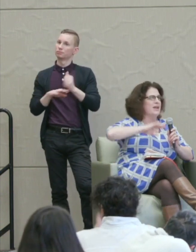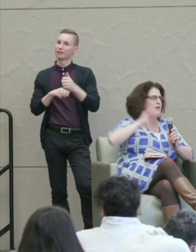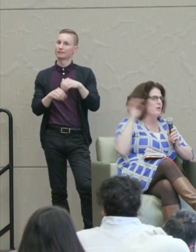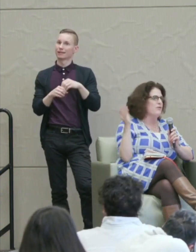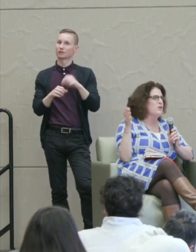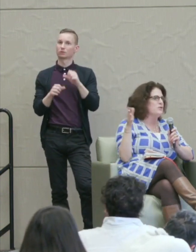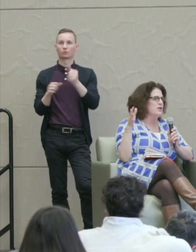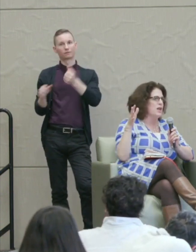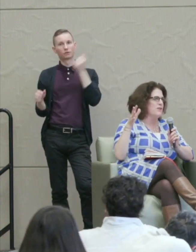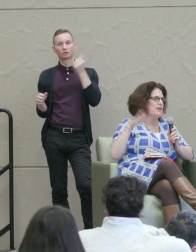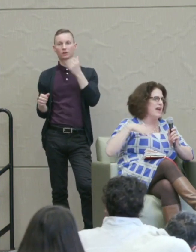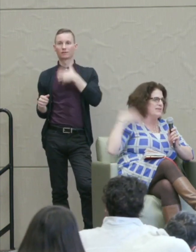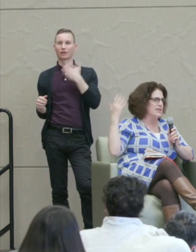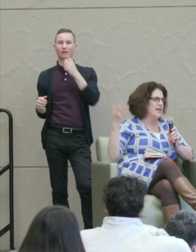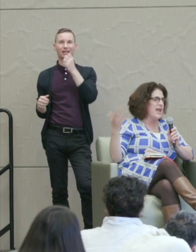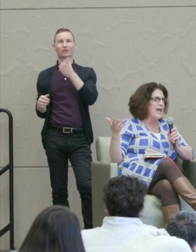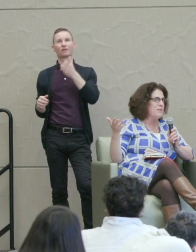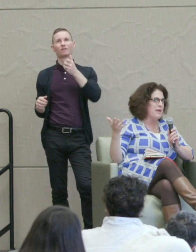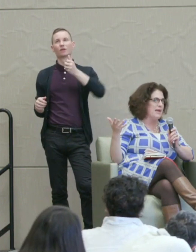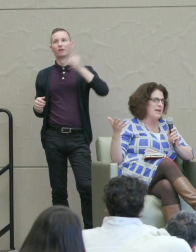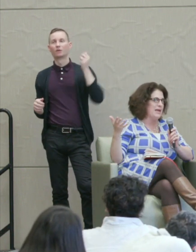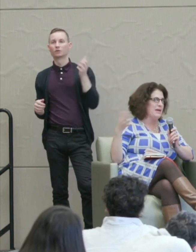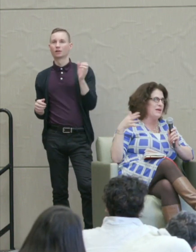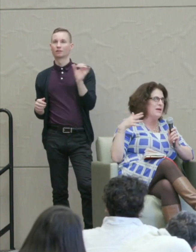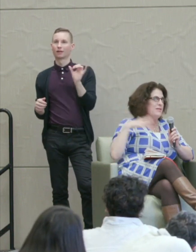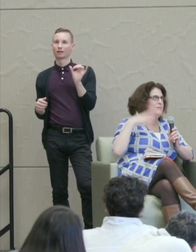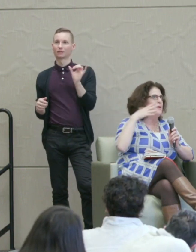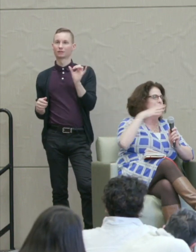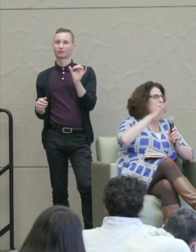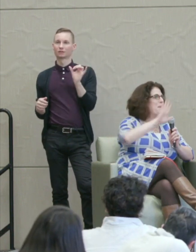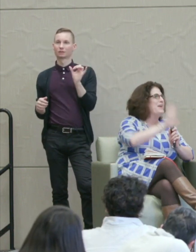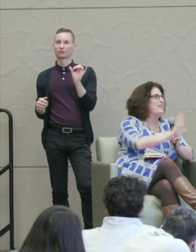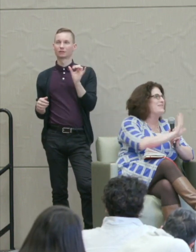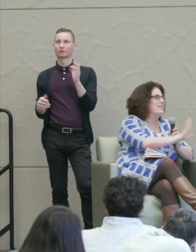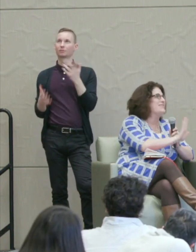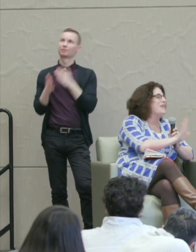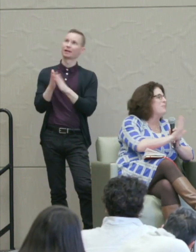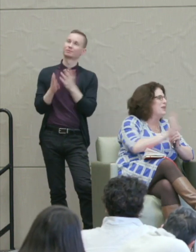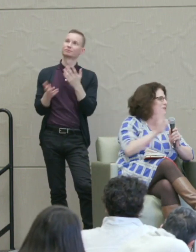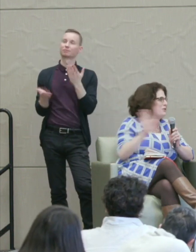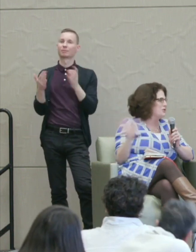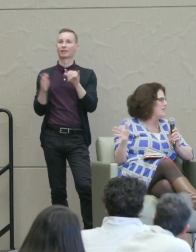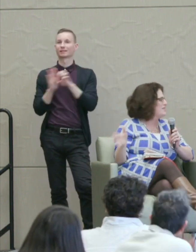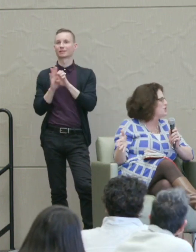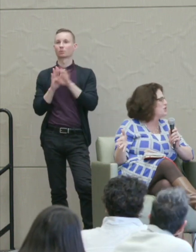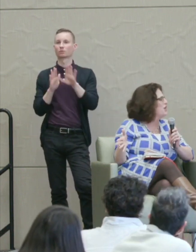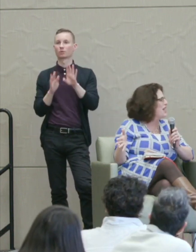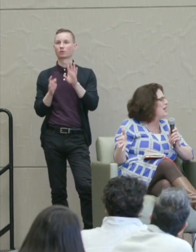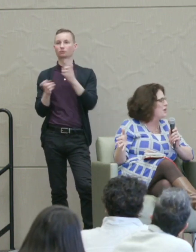Not in a refusal of it as an animating ... maybe it is an example of your transitional anger.